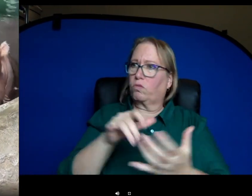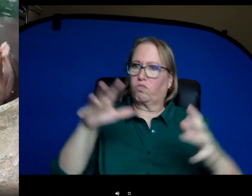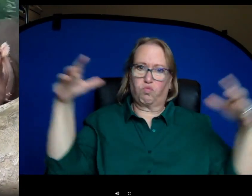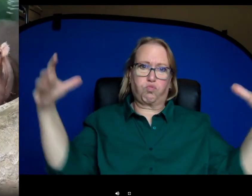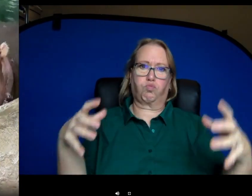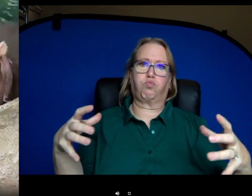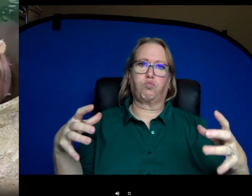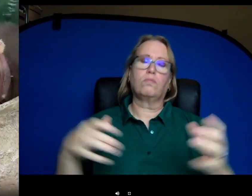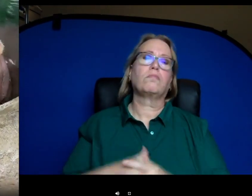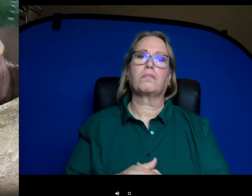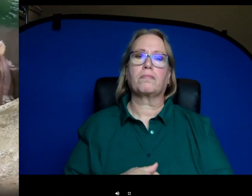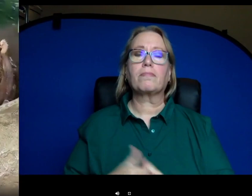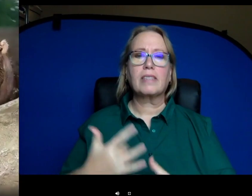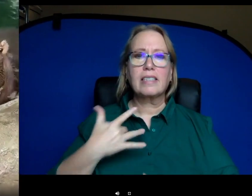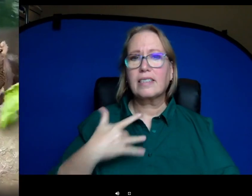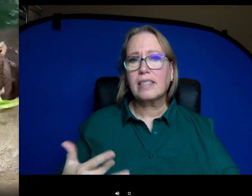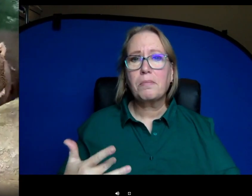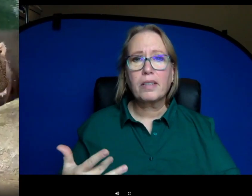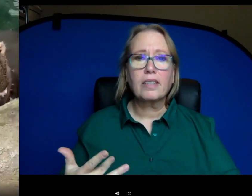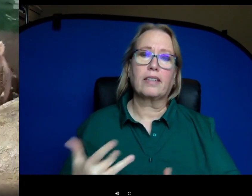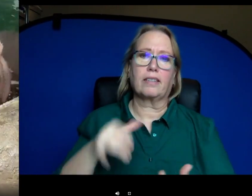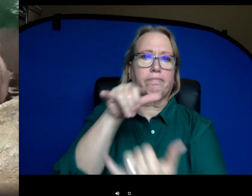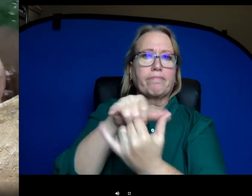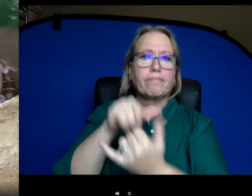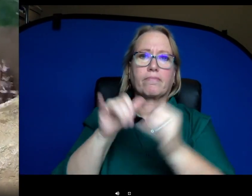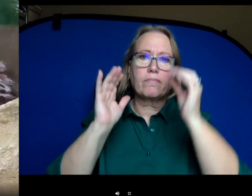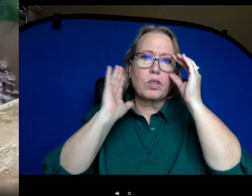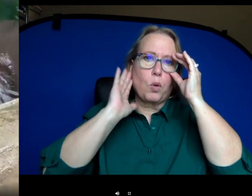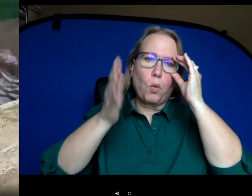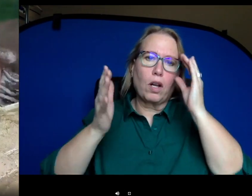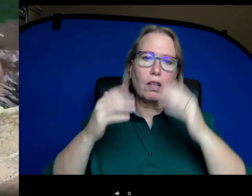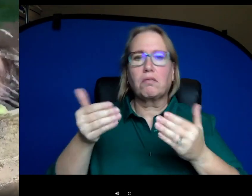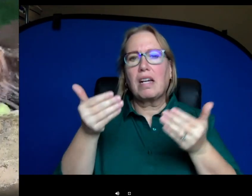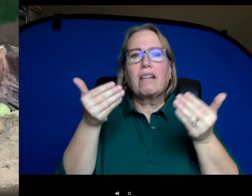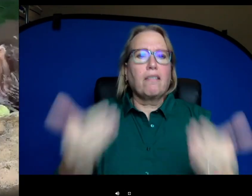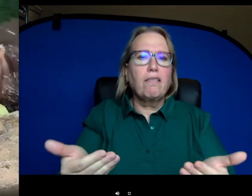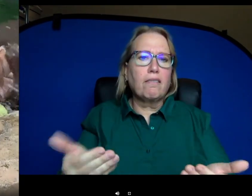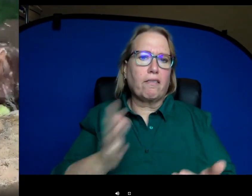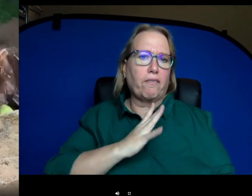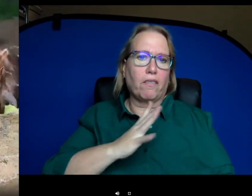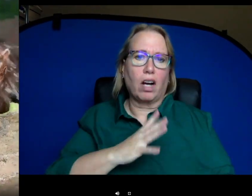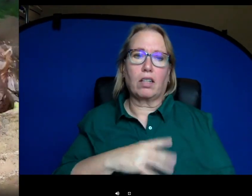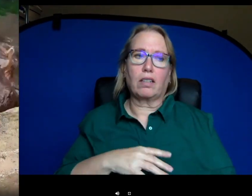allow. Typically hippos will get along pretty well other than when they're